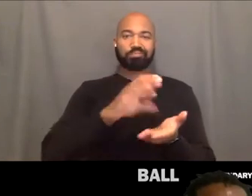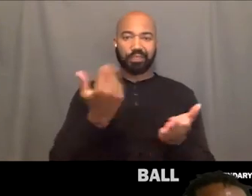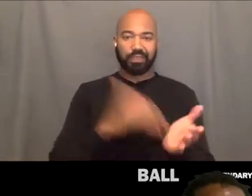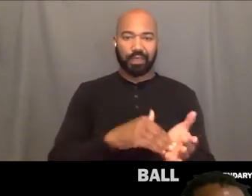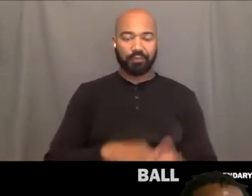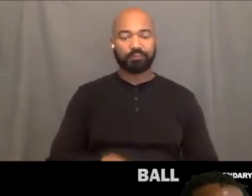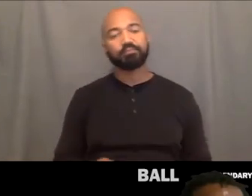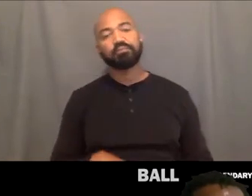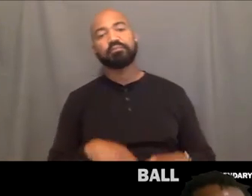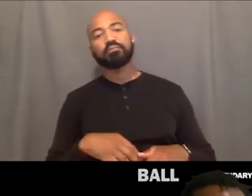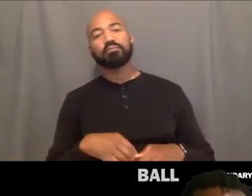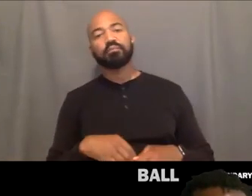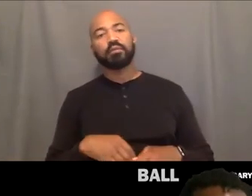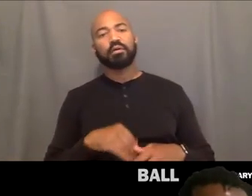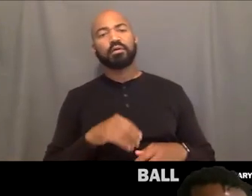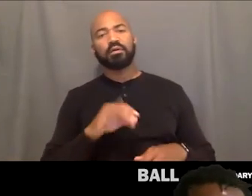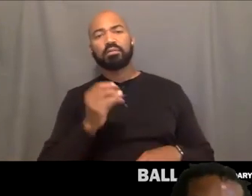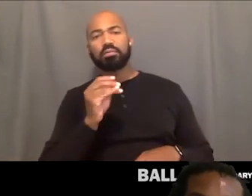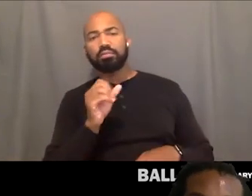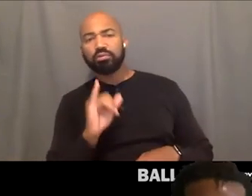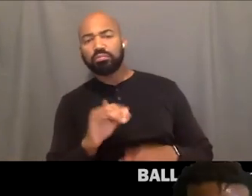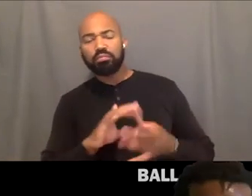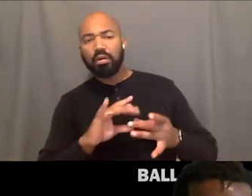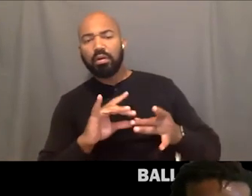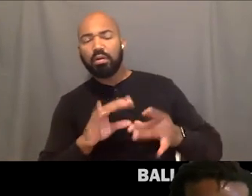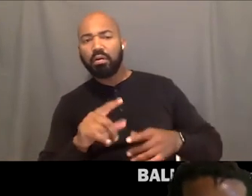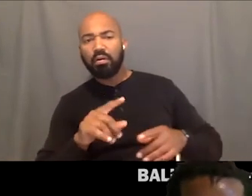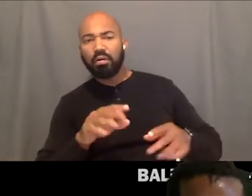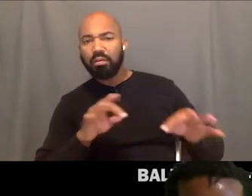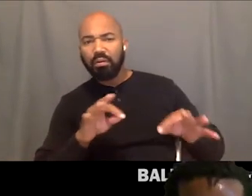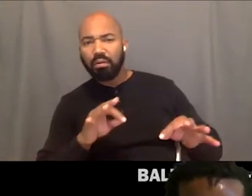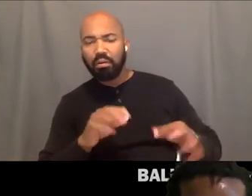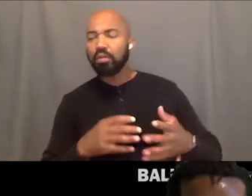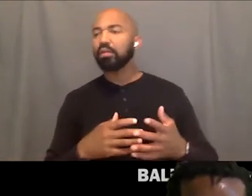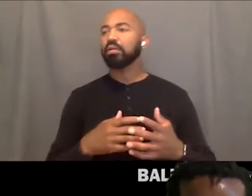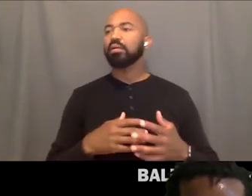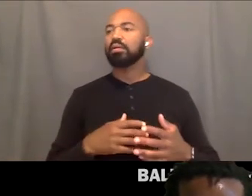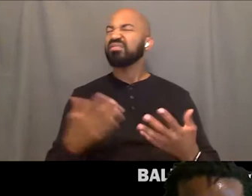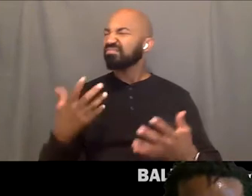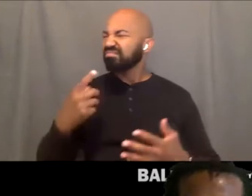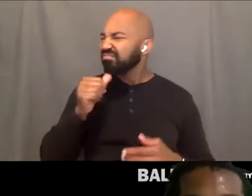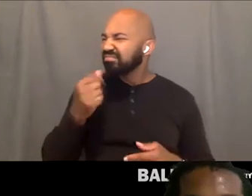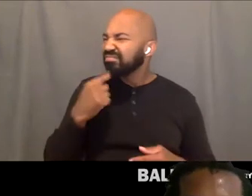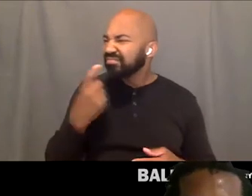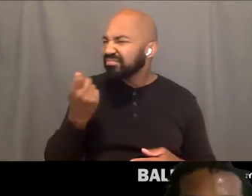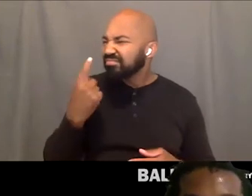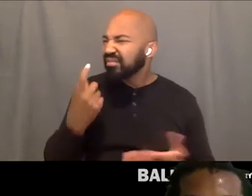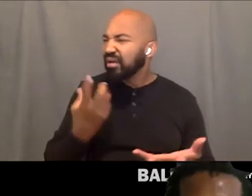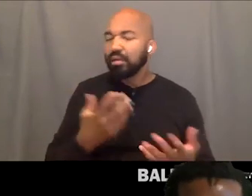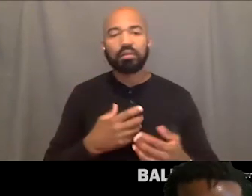Can you repeat that one time? Your phone kinda broke up. Um. What impact can radical self-care and joy